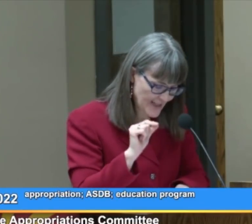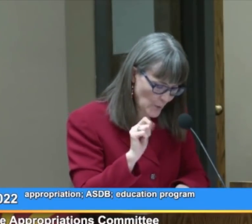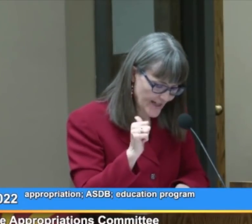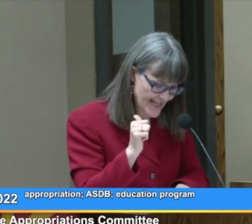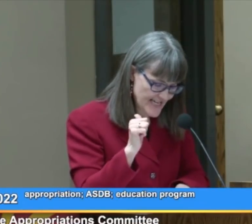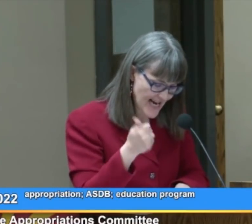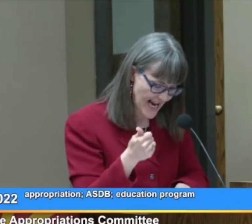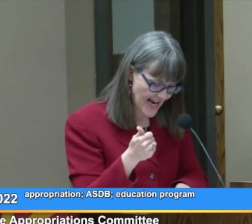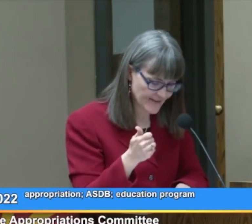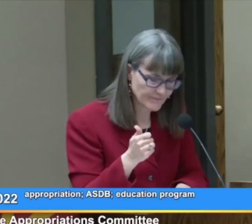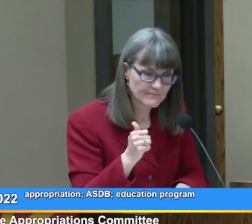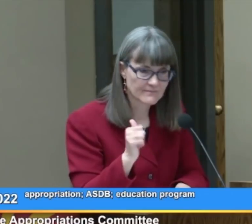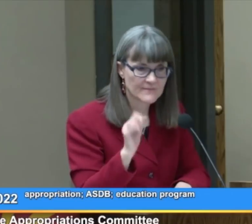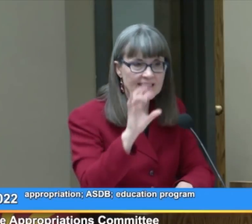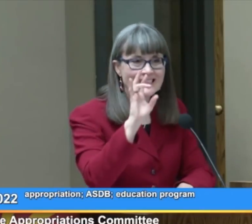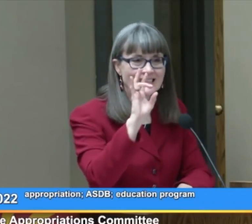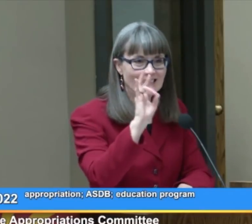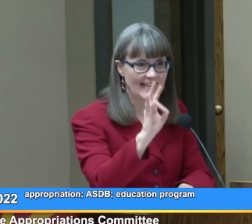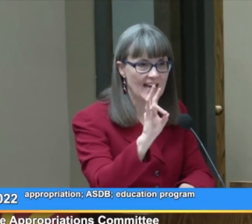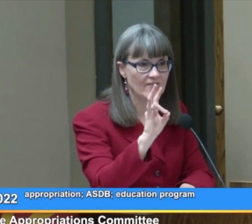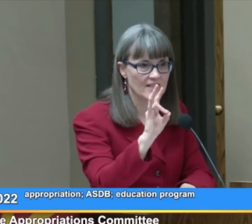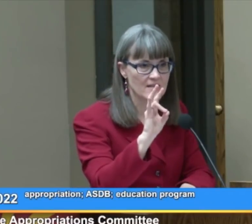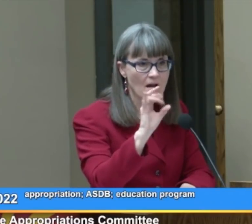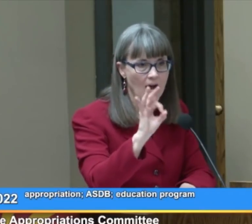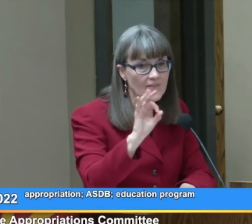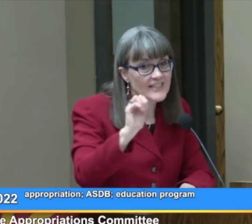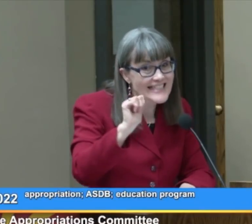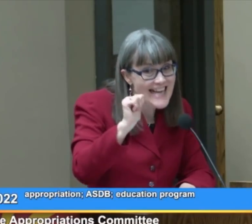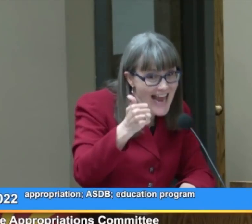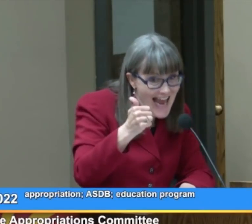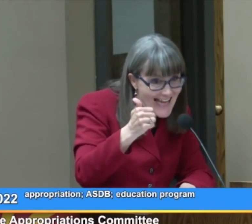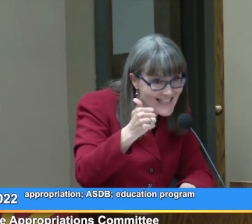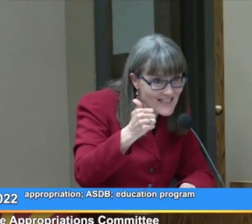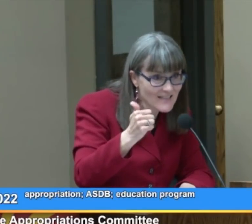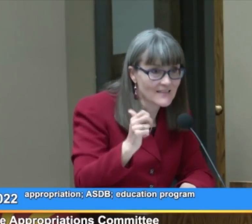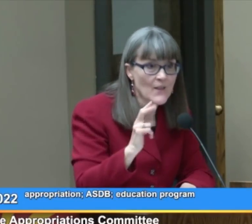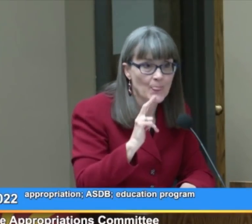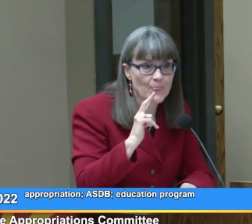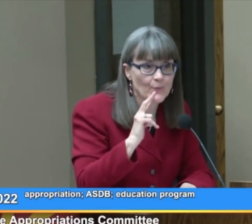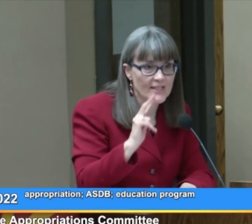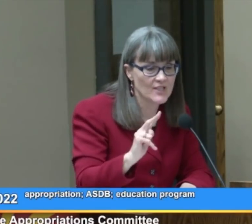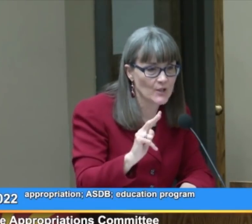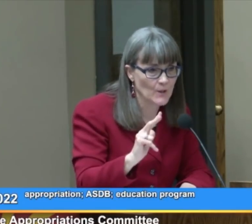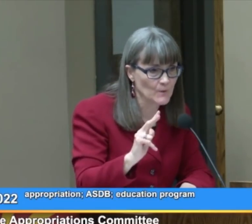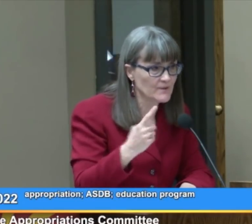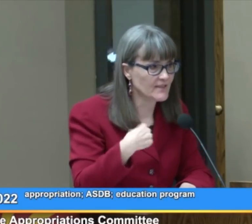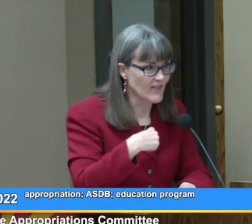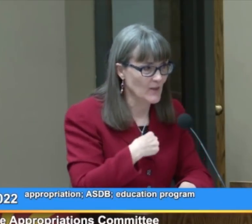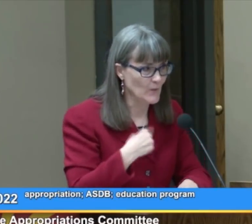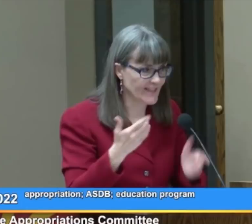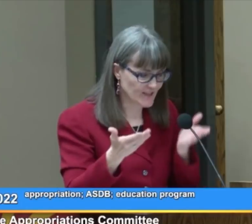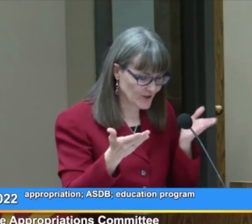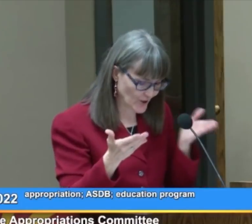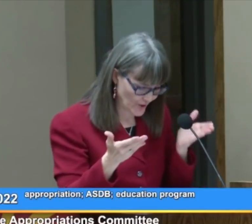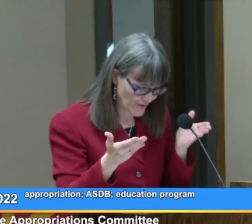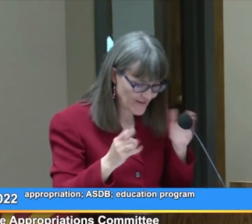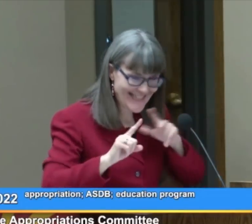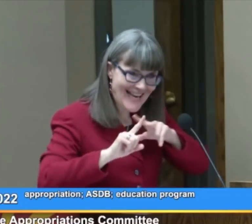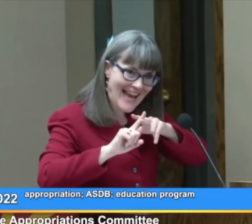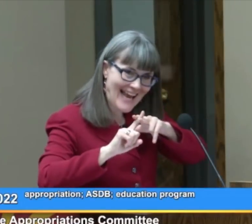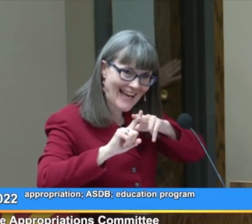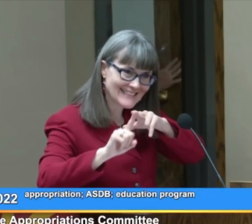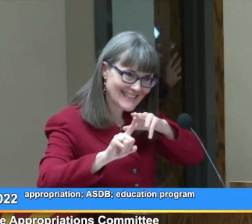In 2010, 7 of the 10 three-year-olds that we served